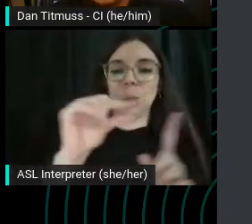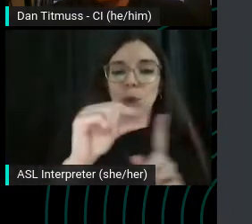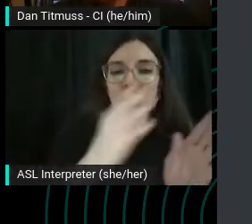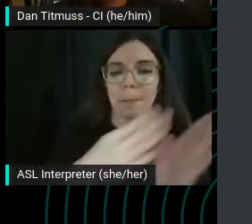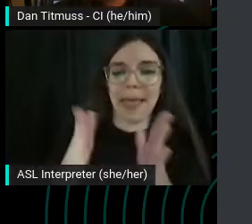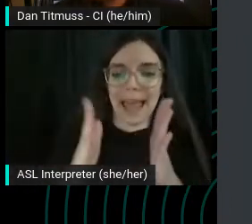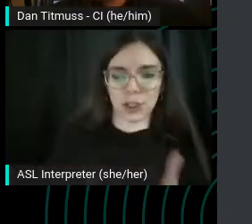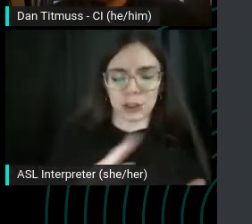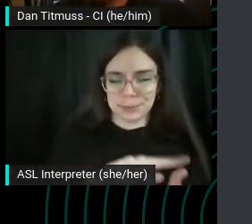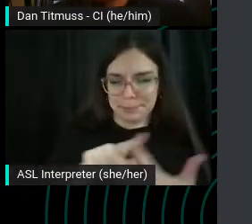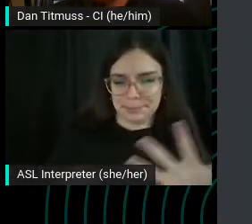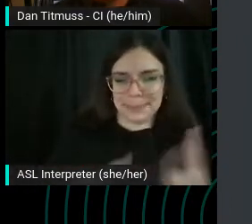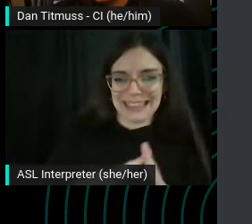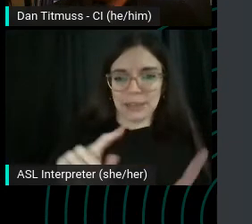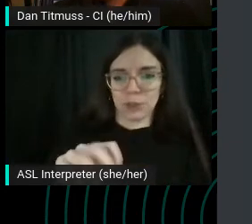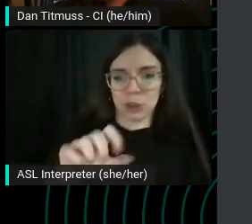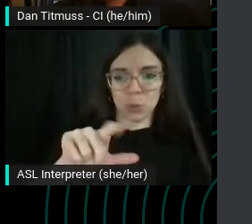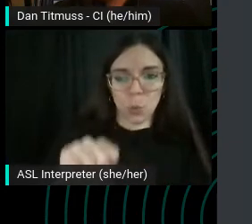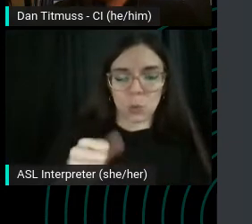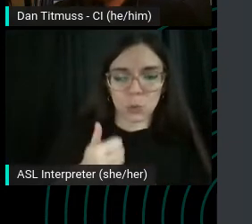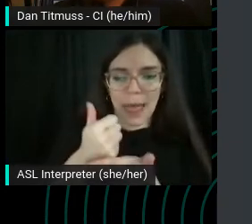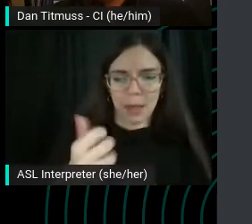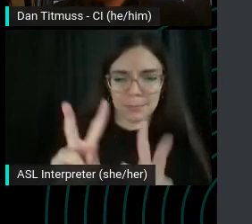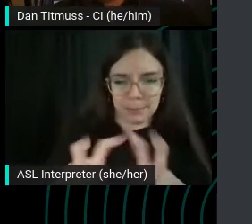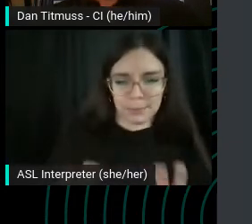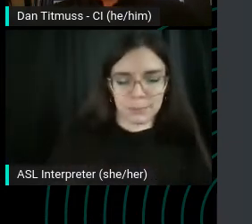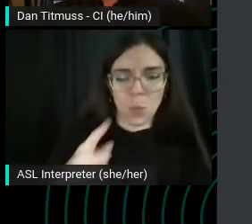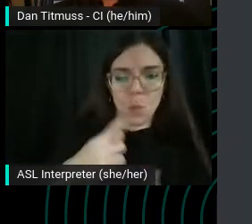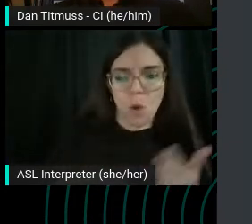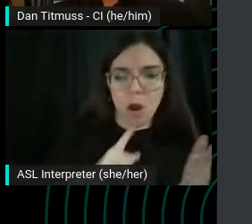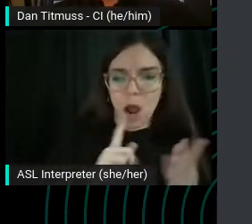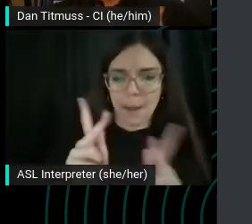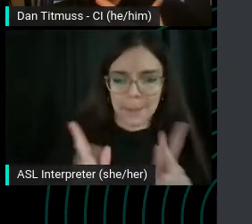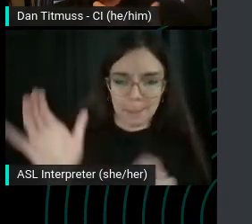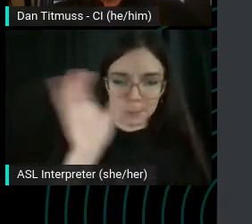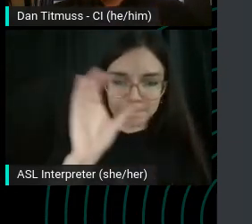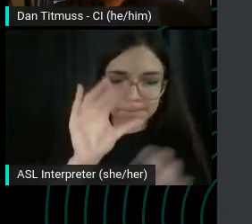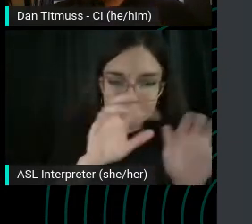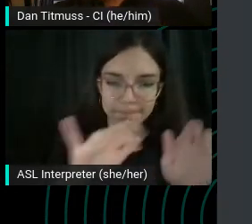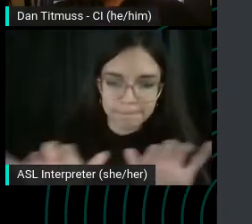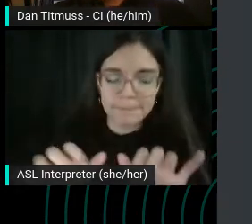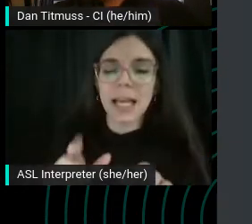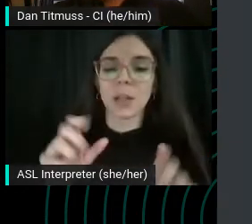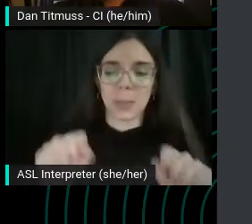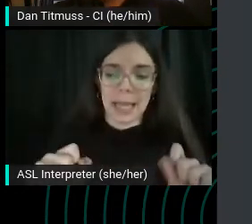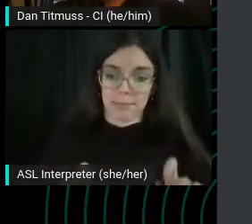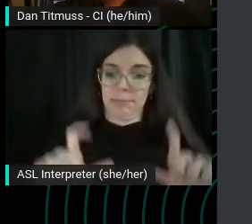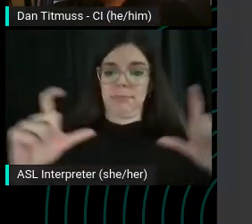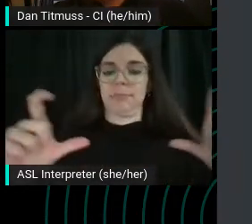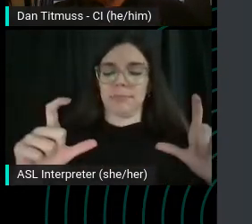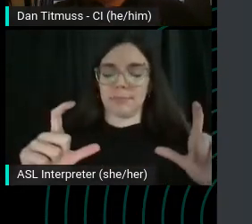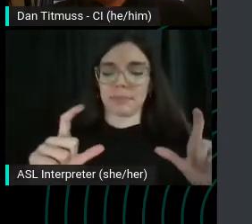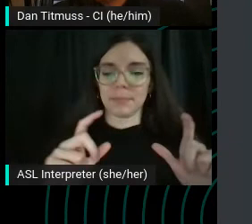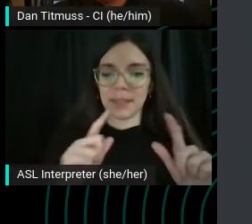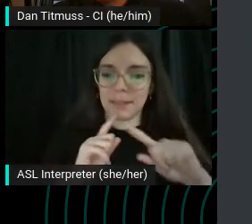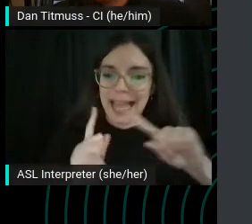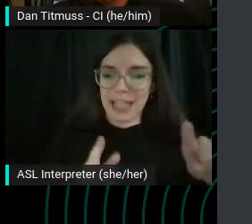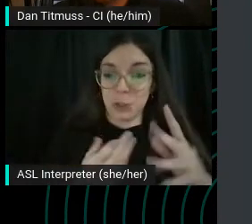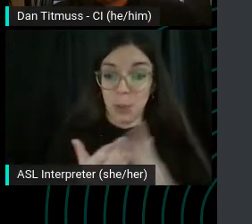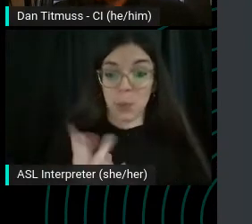what people are looking for, so we can give them the answer in a video. This is a win-win for us. Right?